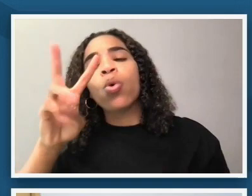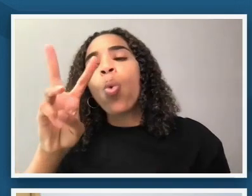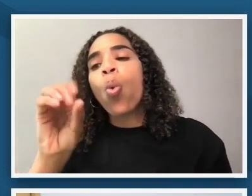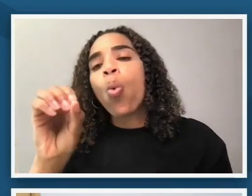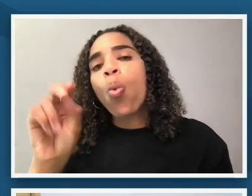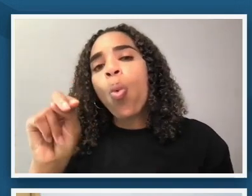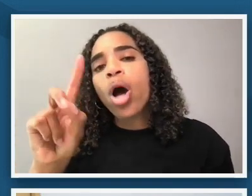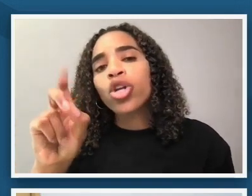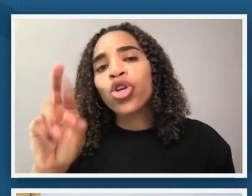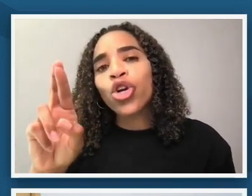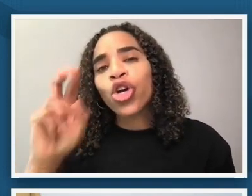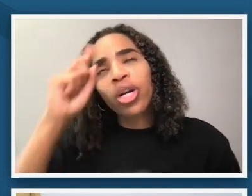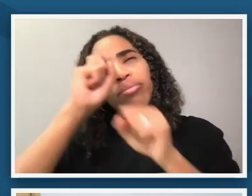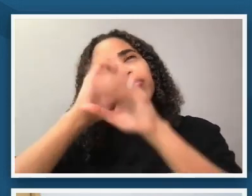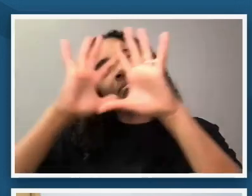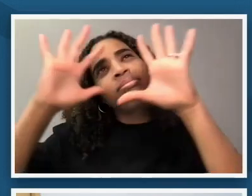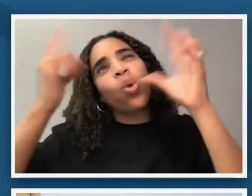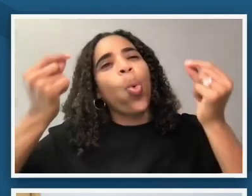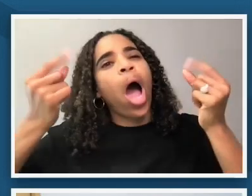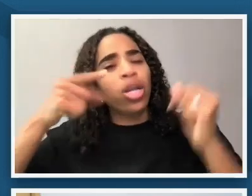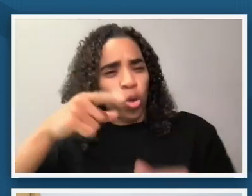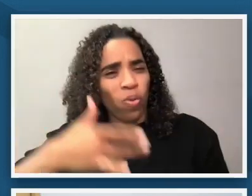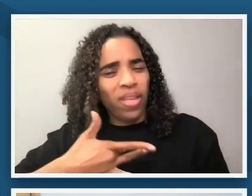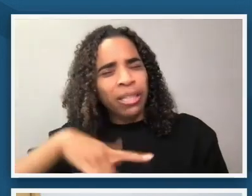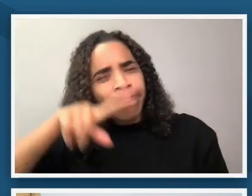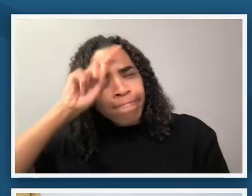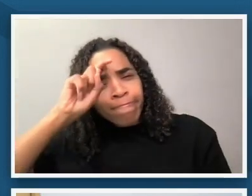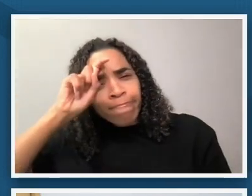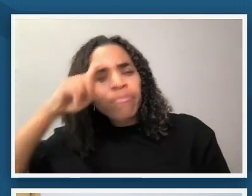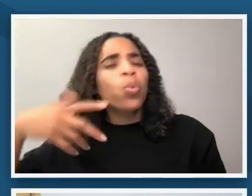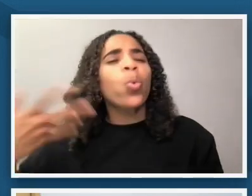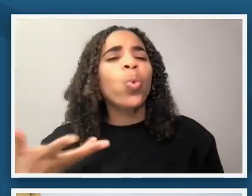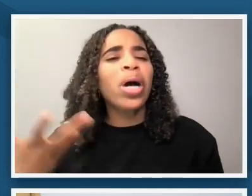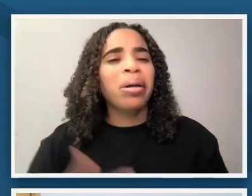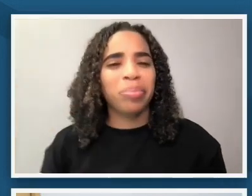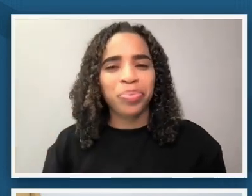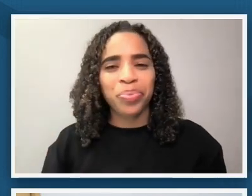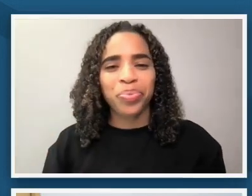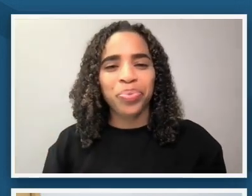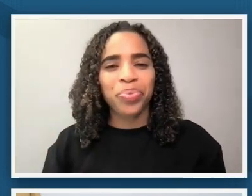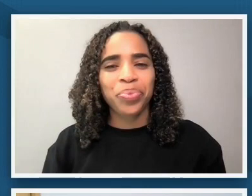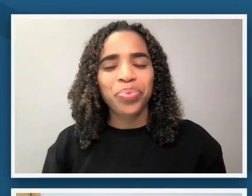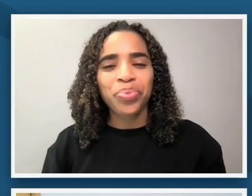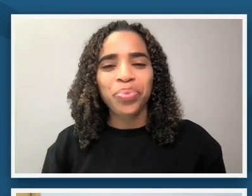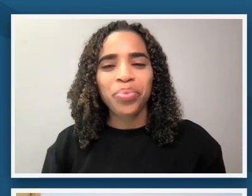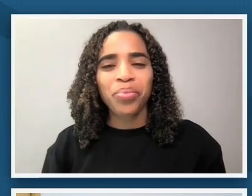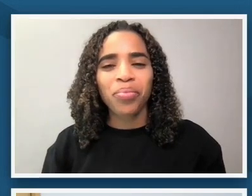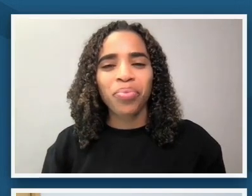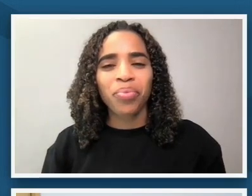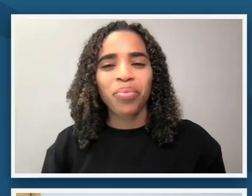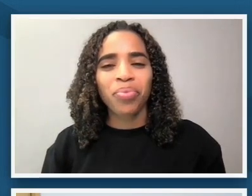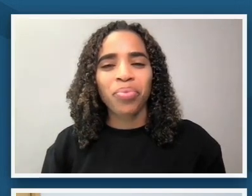what are some questions that come up for you i saw that someone had already